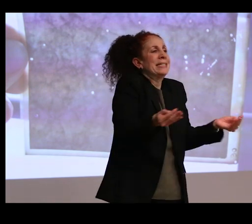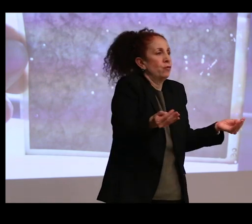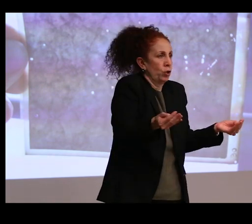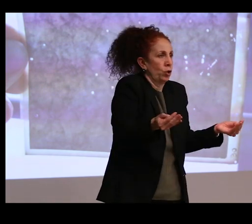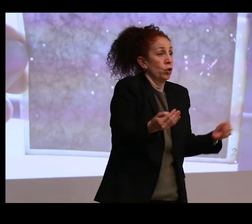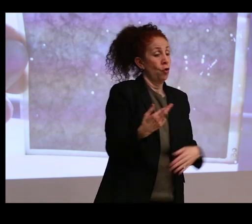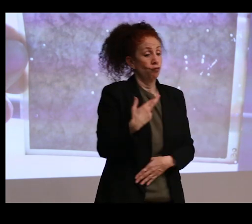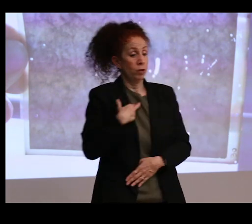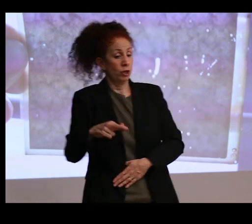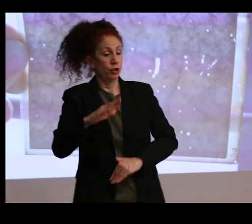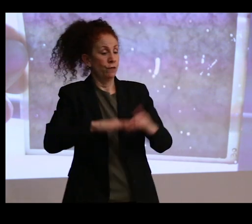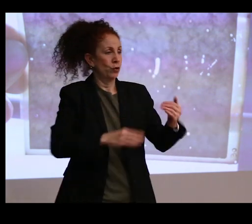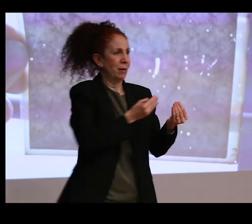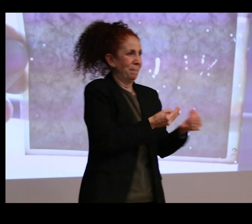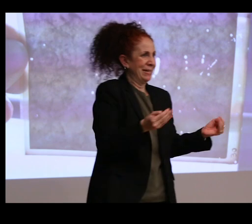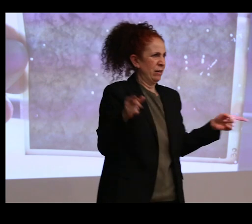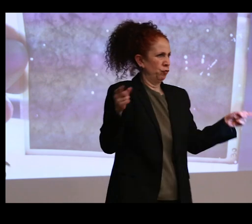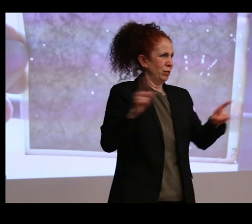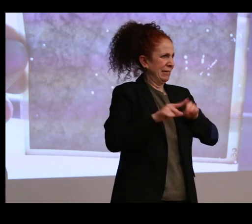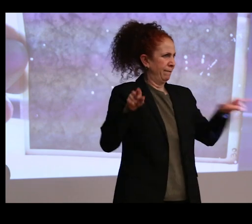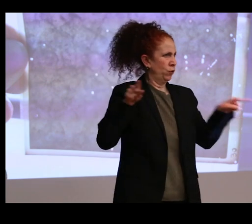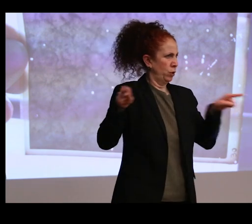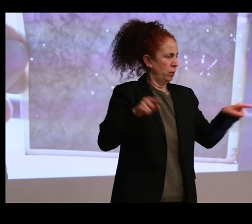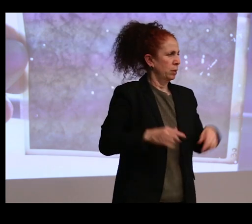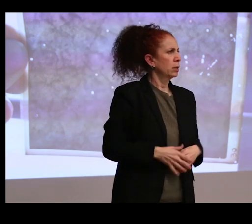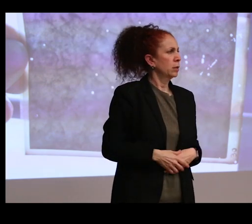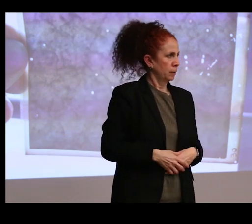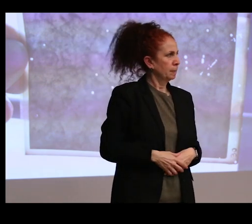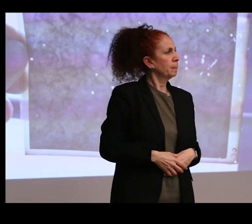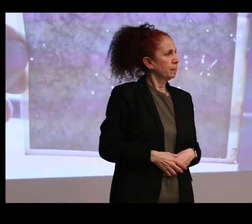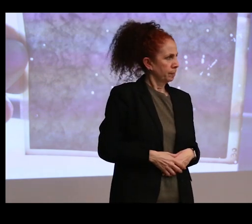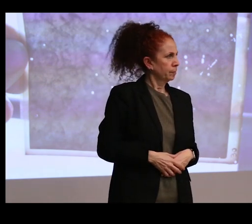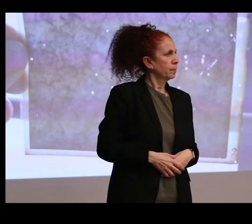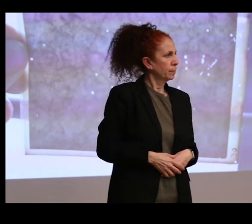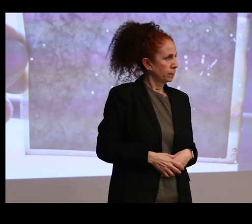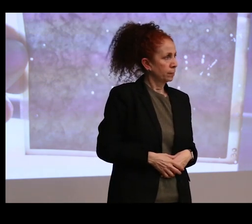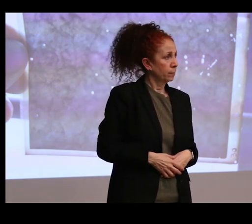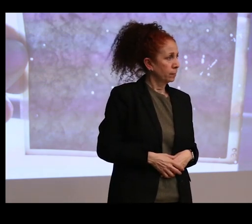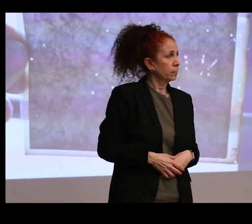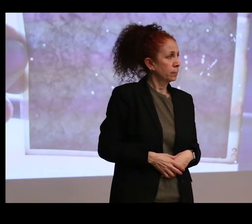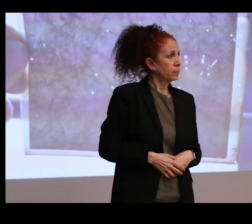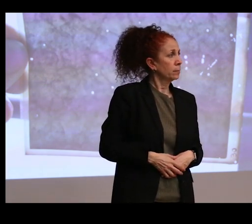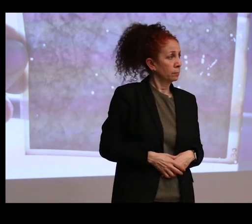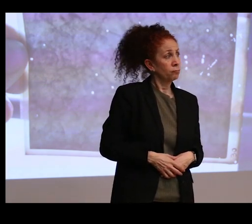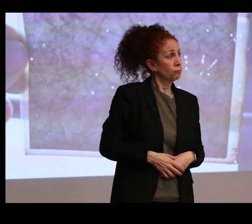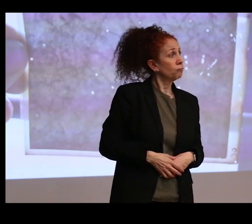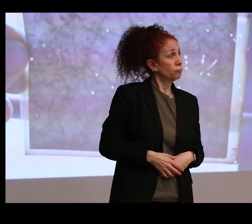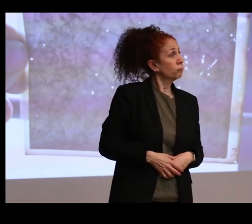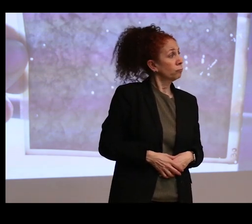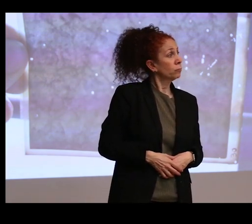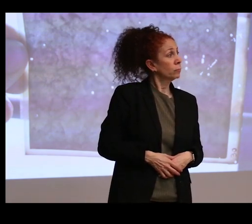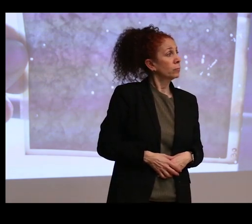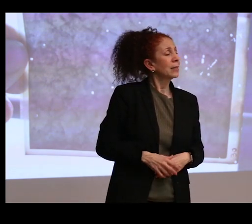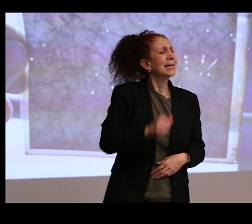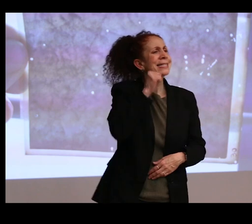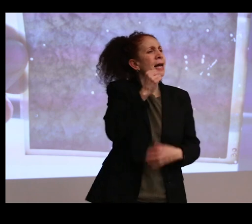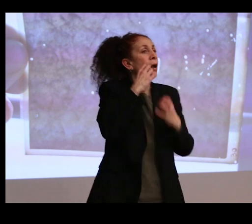falls outside of those two categories. It's not sort of like a precious metal, but it's not a curio.